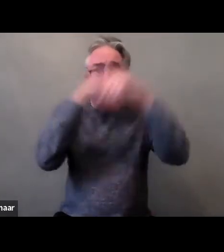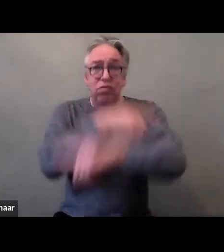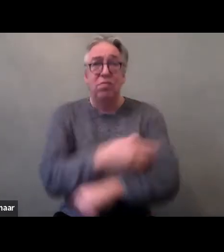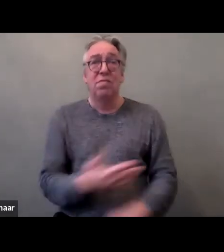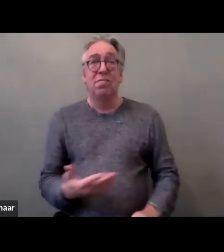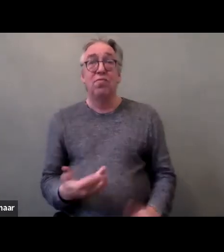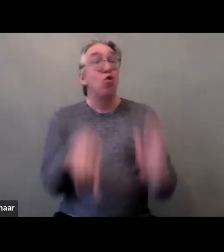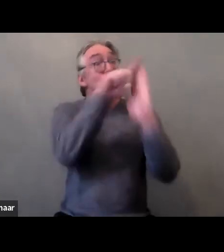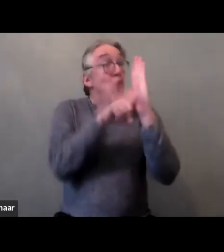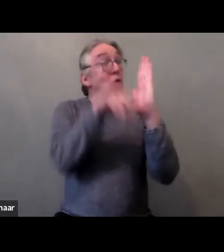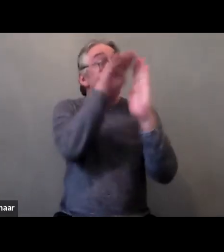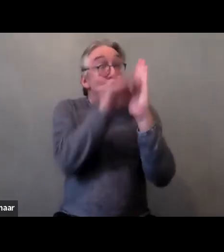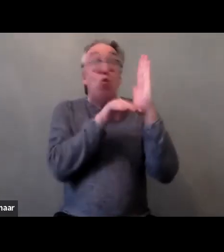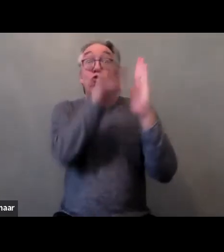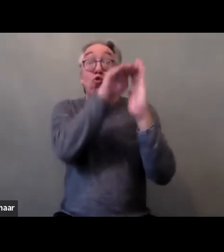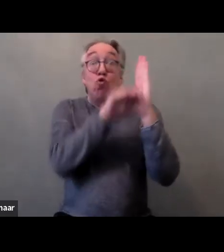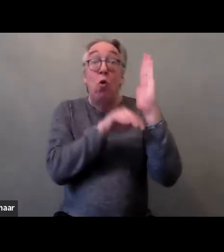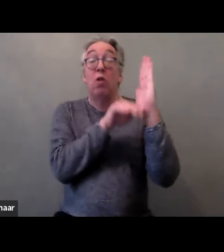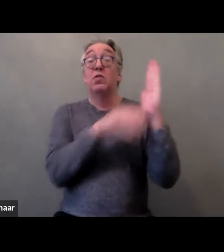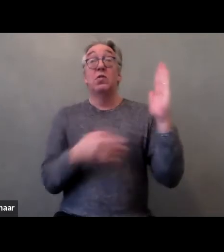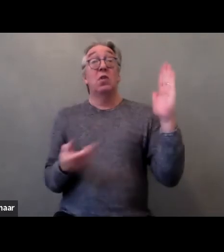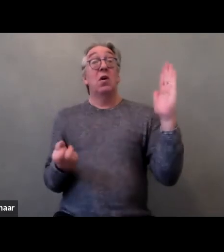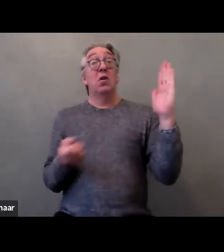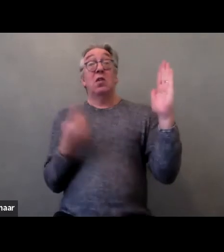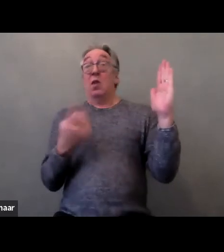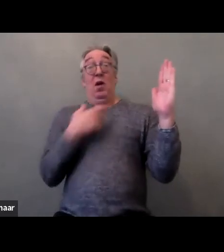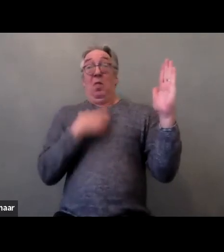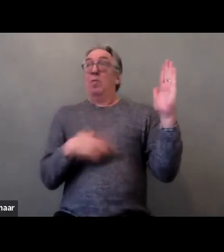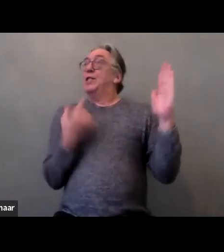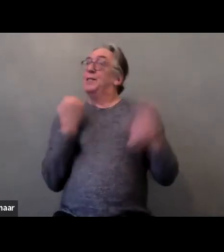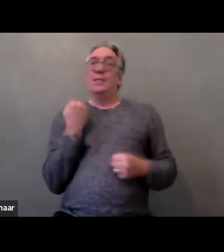it makes such an impact on someone that they start behaving violently.